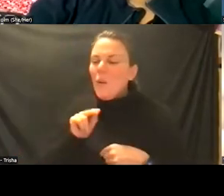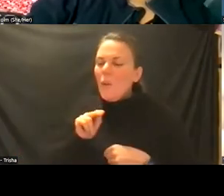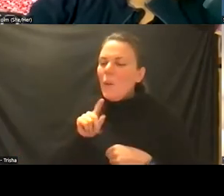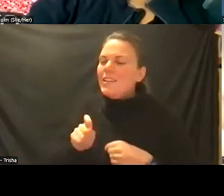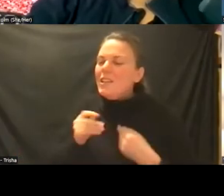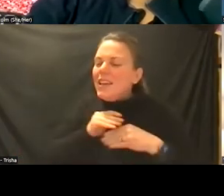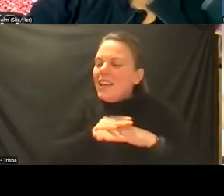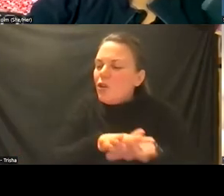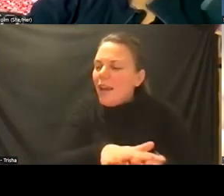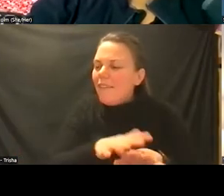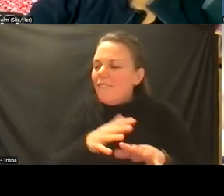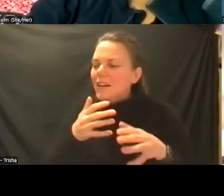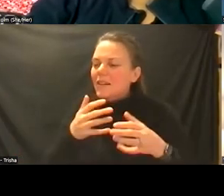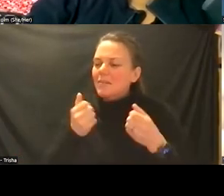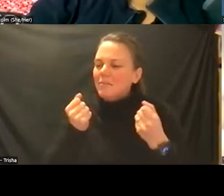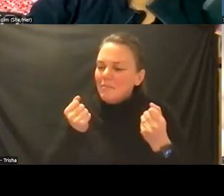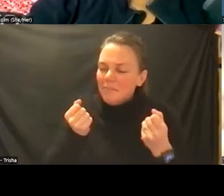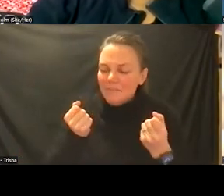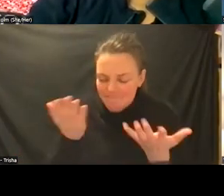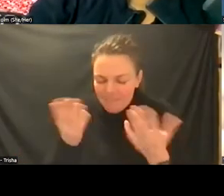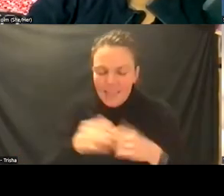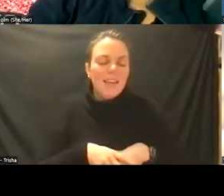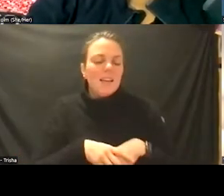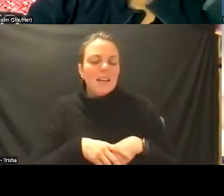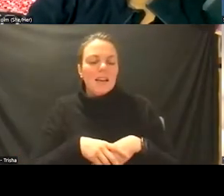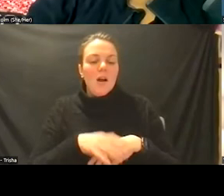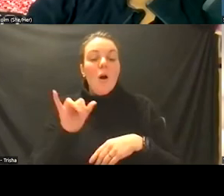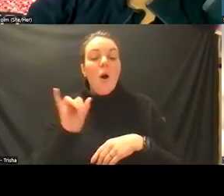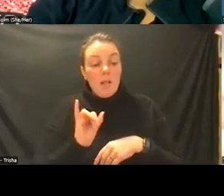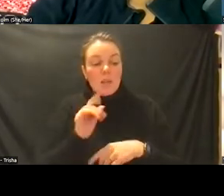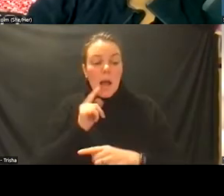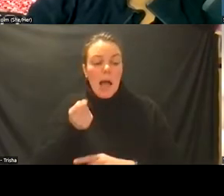and uh but also that they that you know that he was also criticizing some psychiatrists who